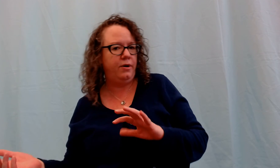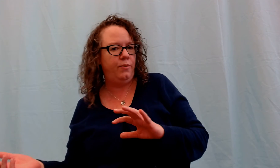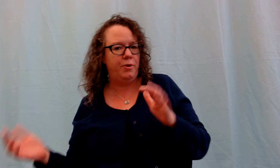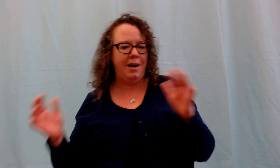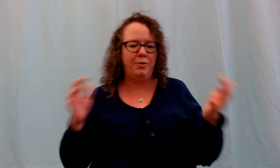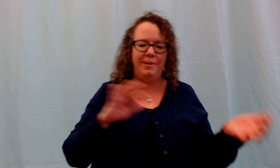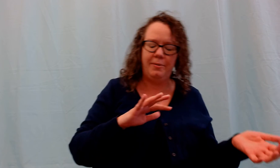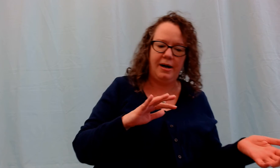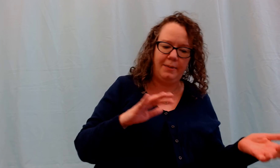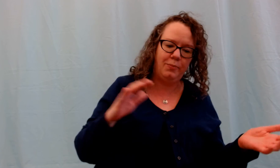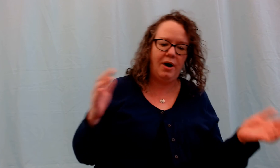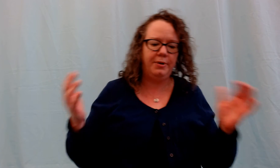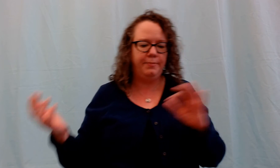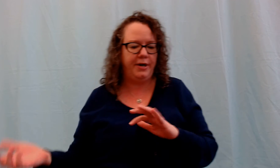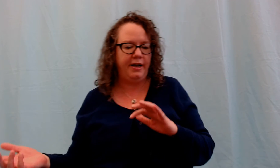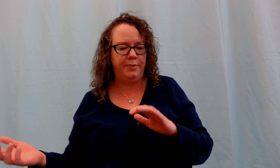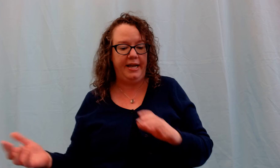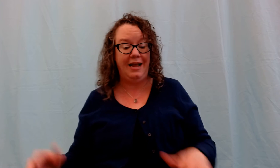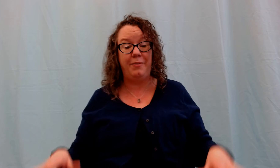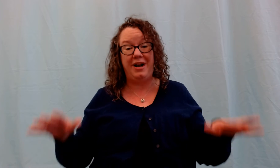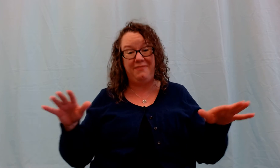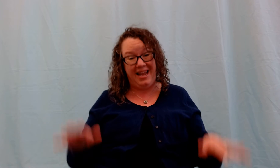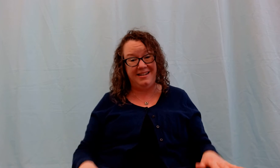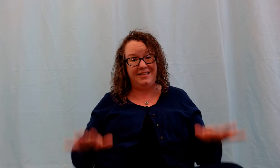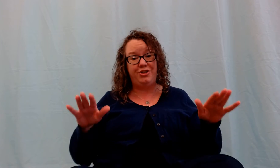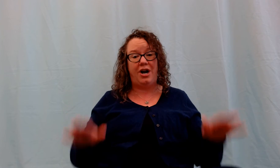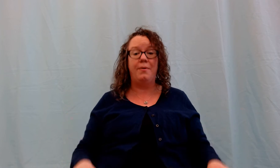to wibble wobble, wibble wobble, putting on a plate. And then we're going to have candies in a jar. We're